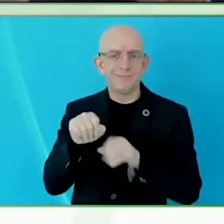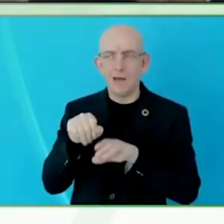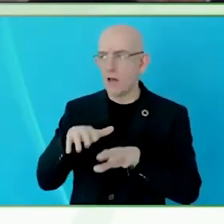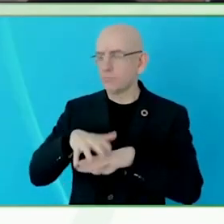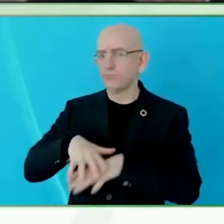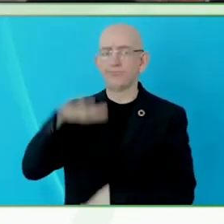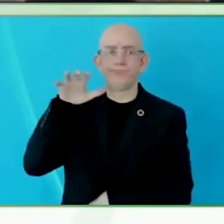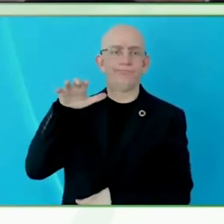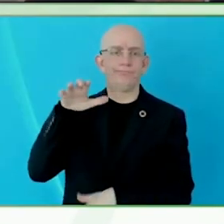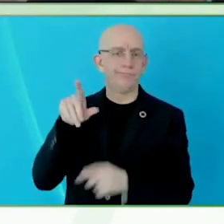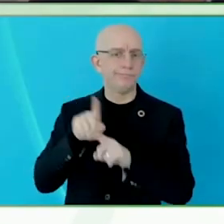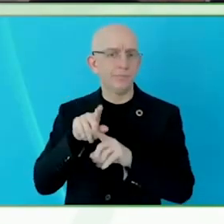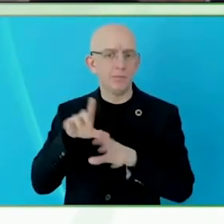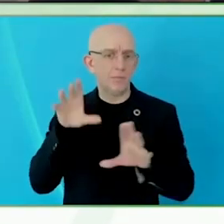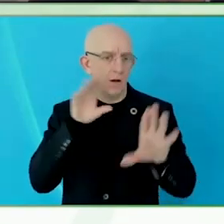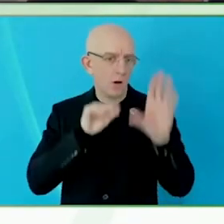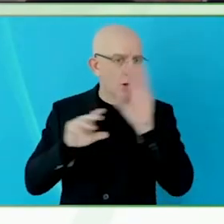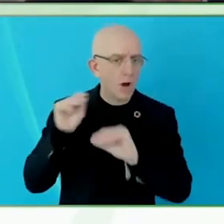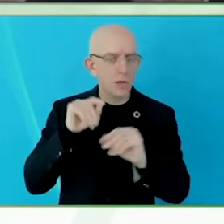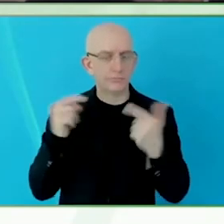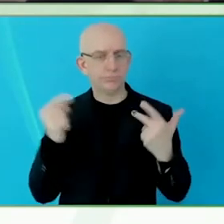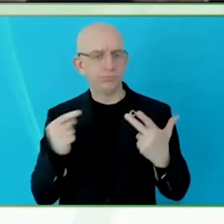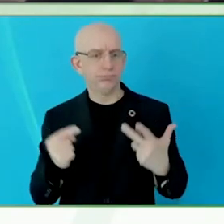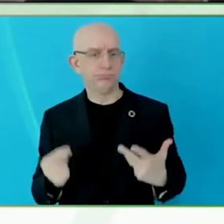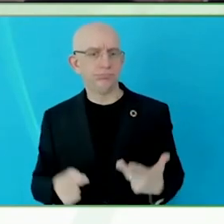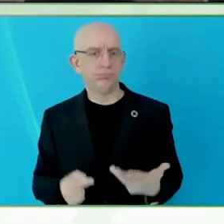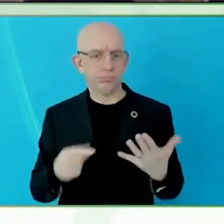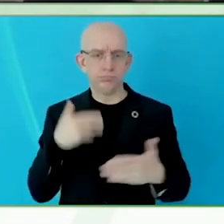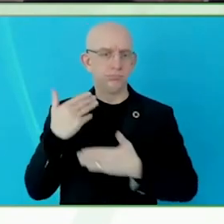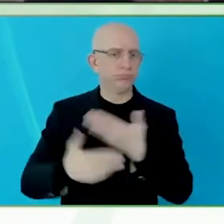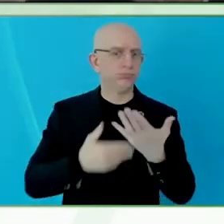Thank you, you mentioned a good point about human technology.